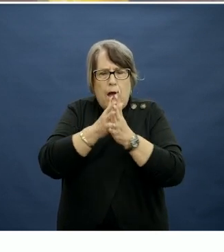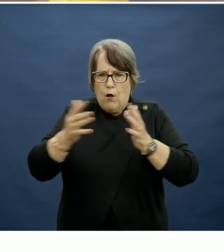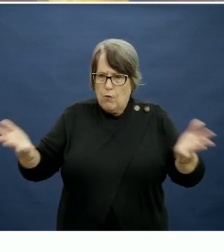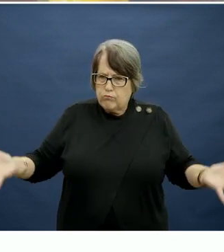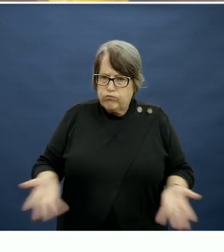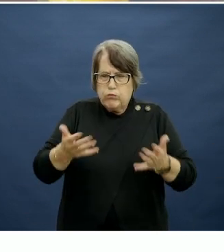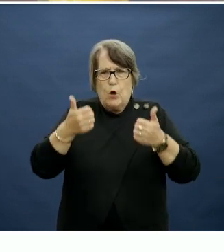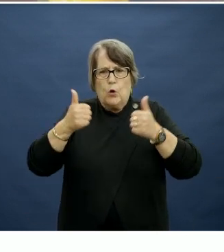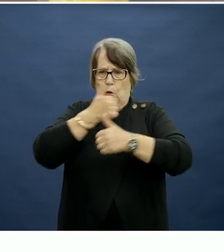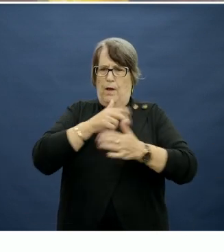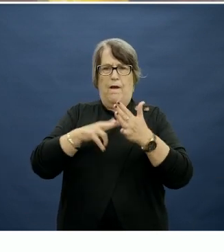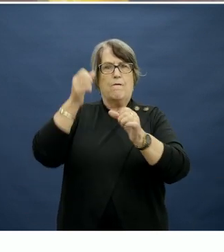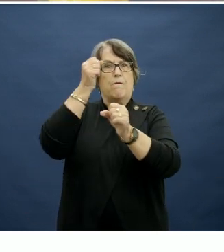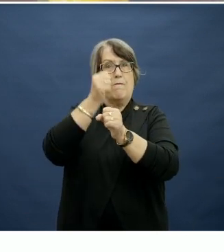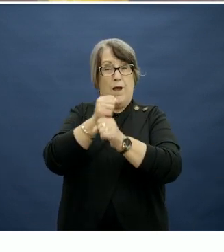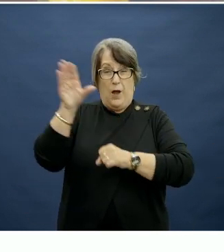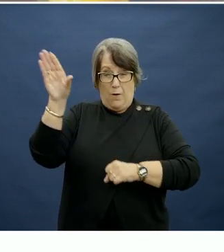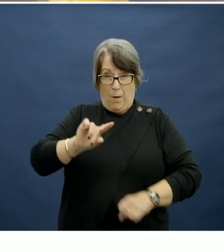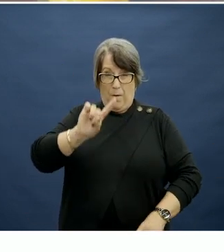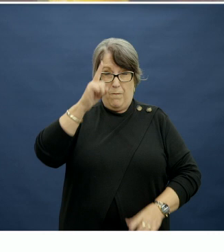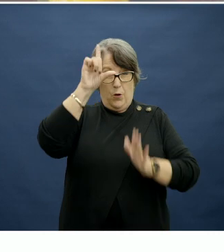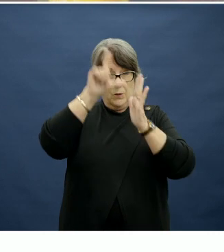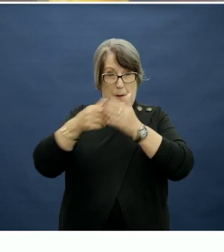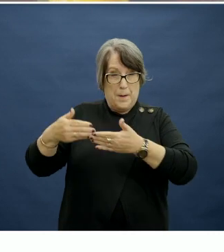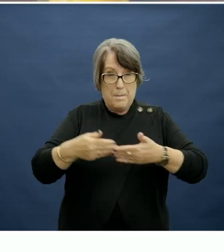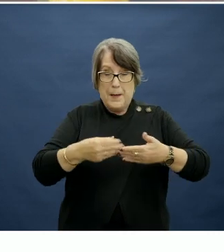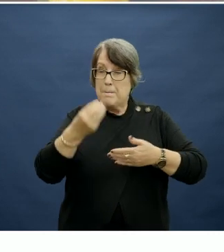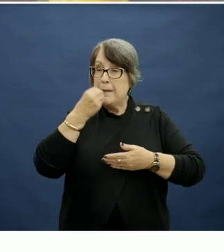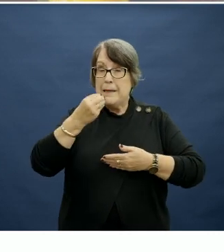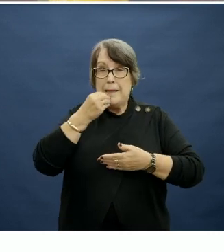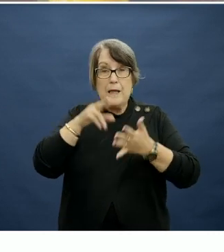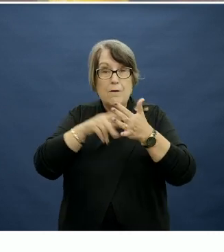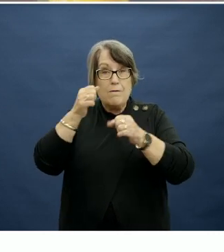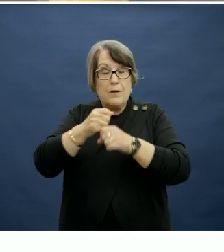of vegetables right from when the first time that children are learning to eat, in that